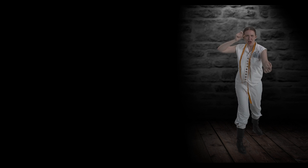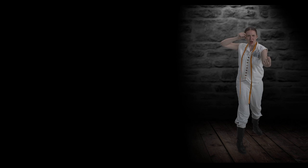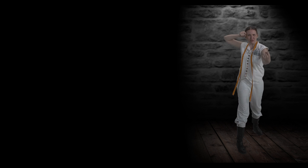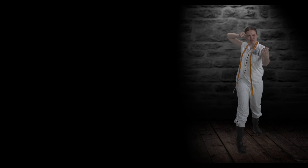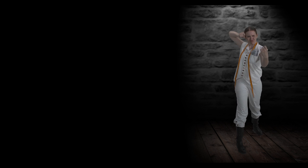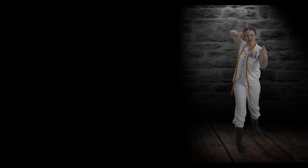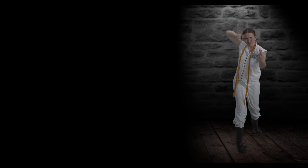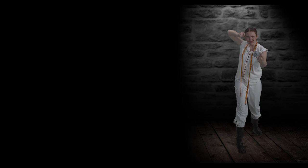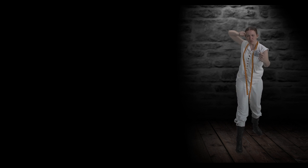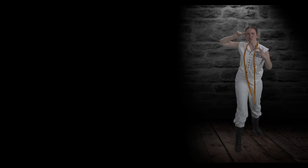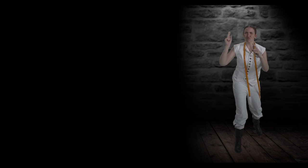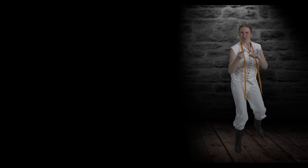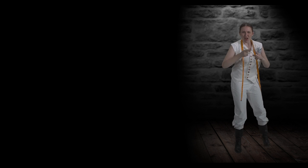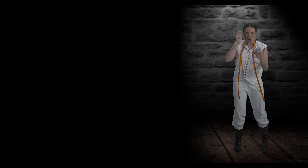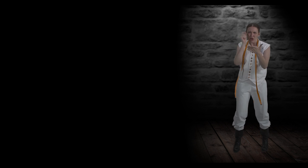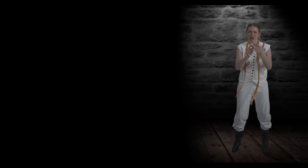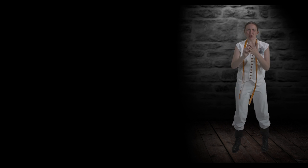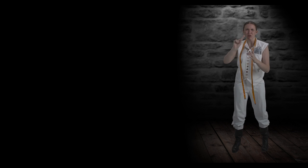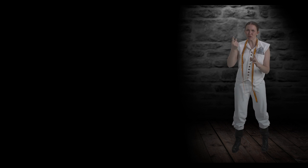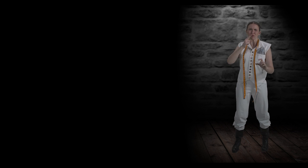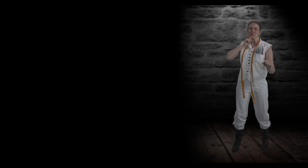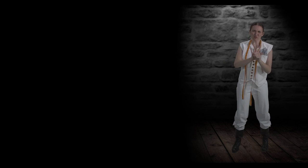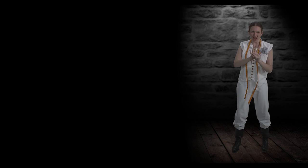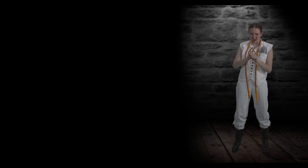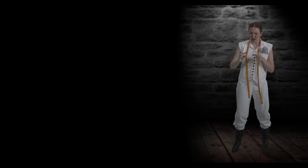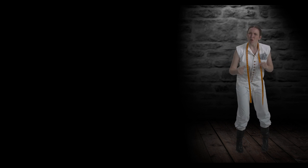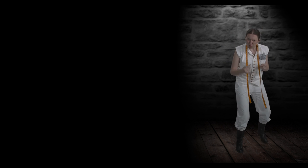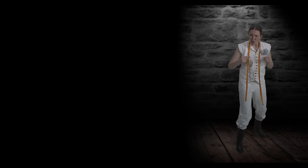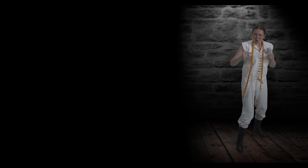the drain Put a pencil to his temple, connected it to his brain And he wrote his first refrain, a testament